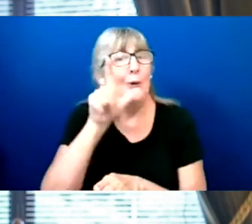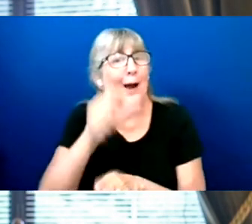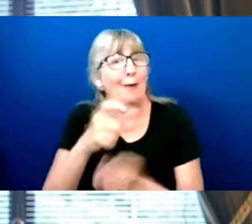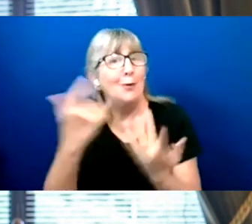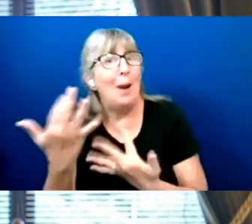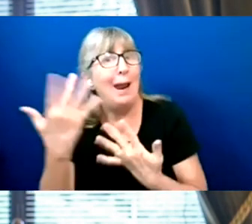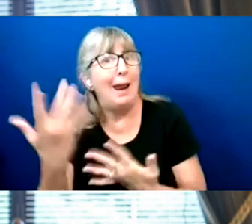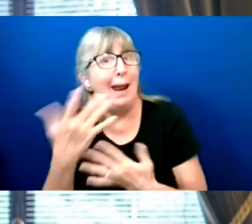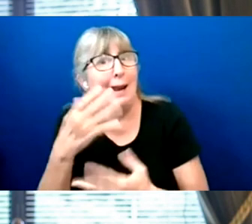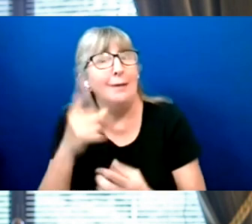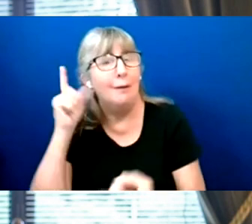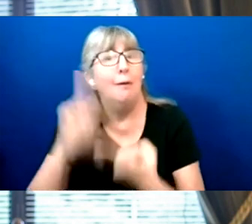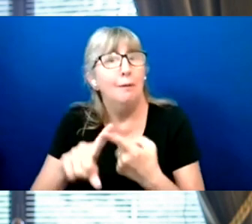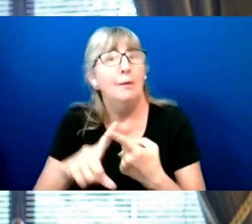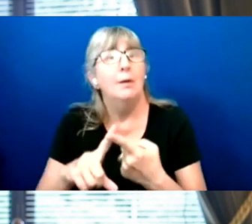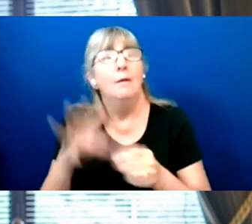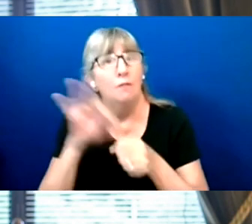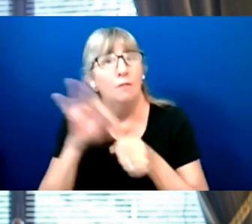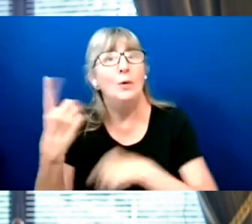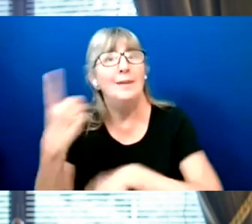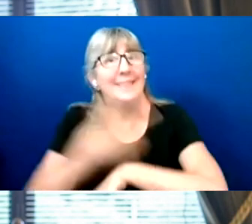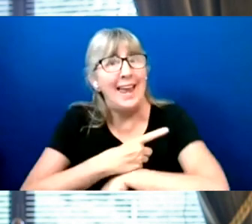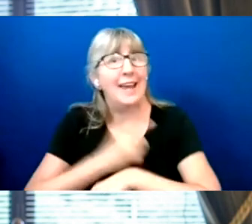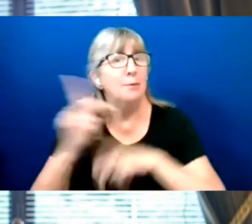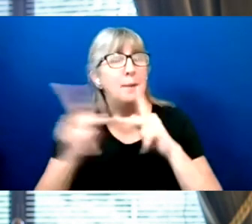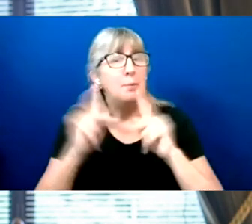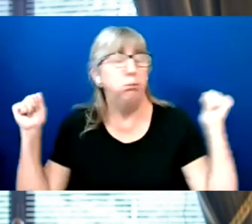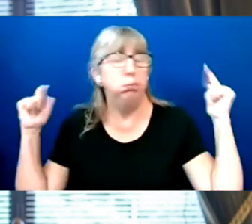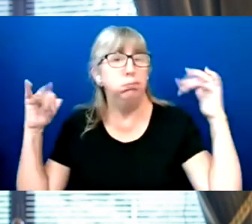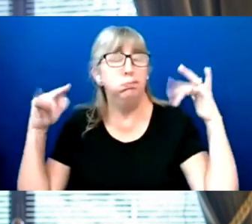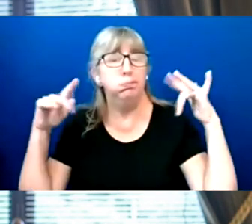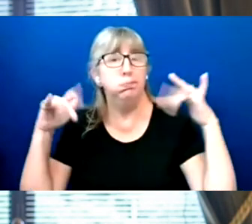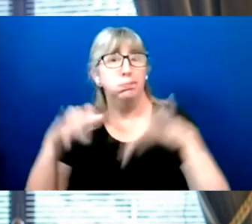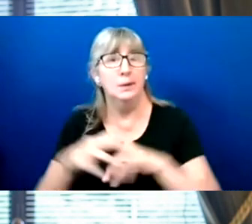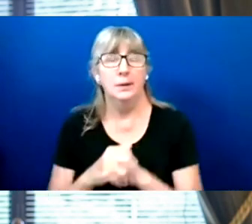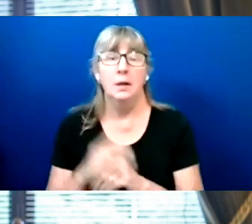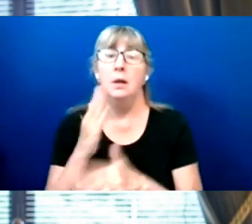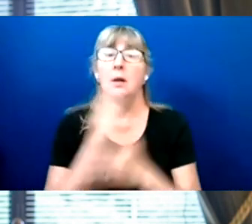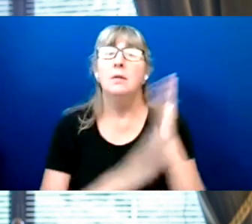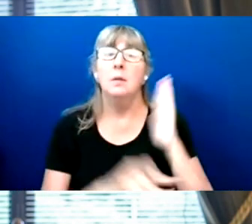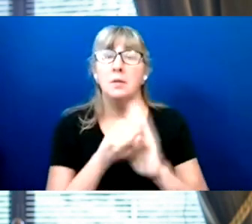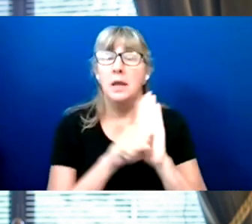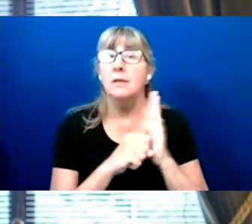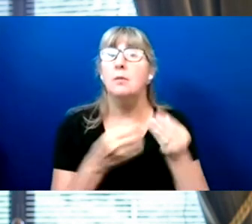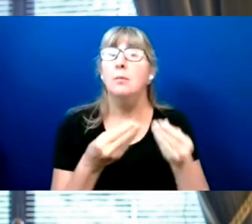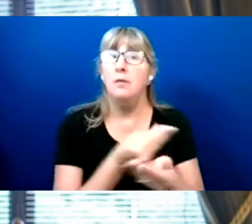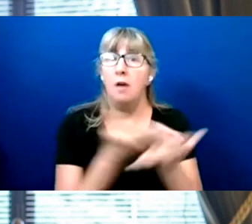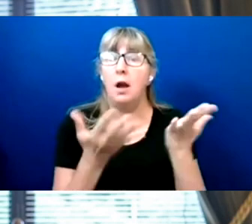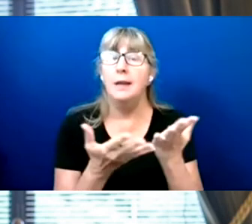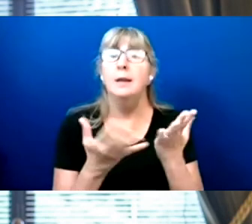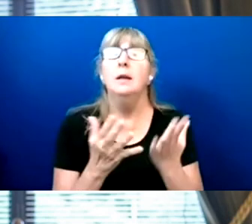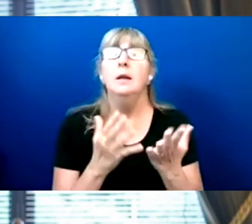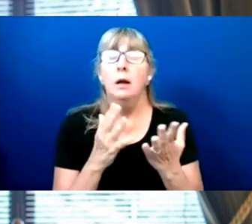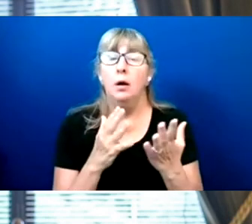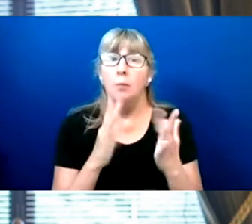Some states, including Washington, offer voters with disabilities online and in-person assistance,